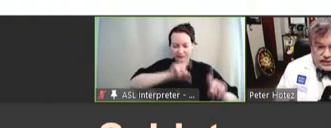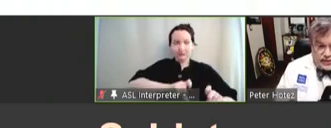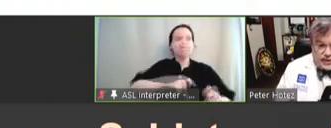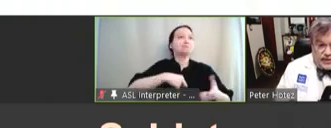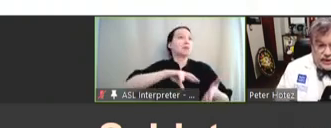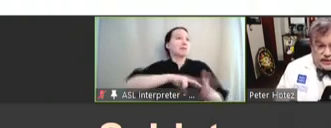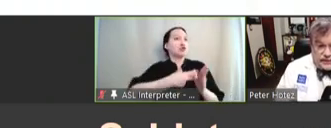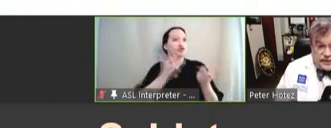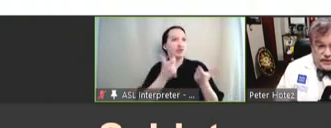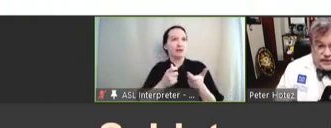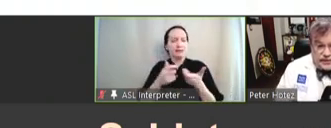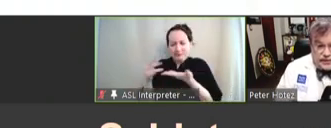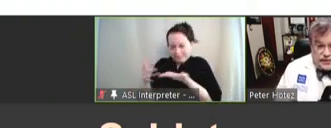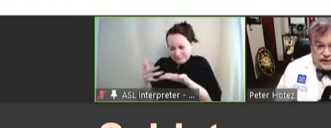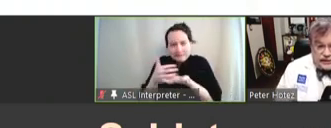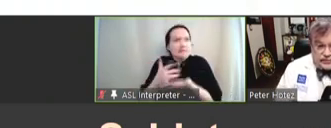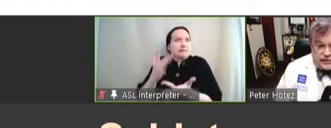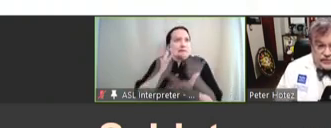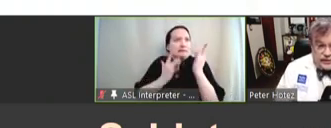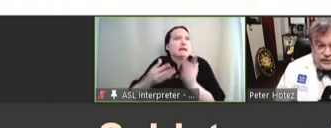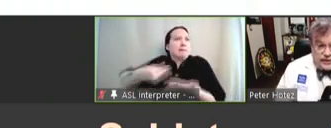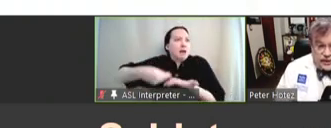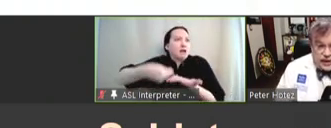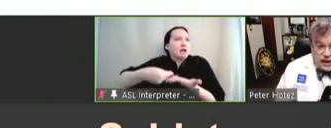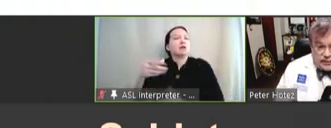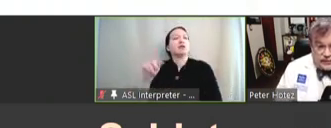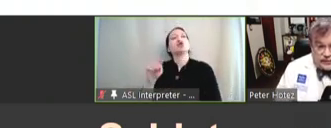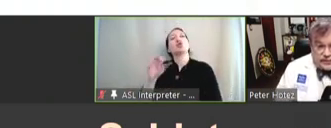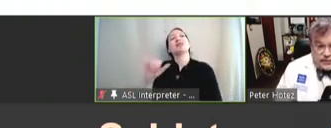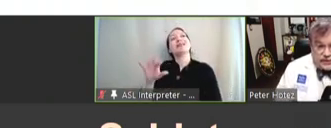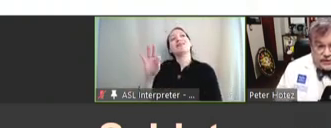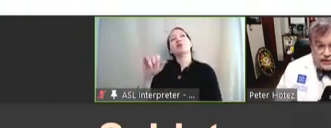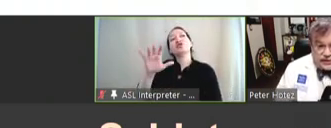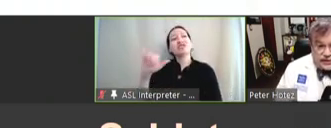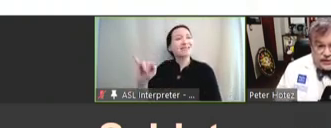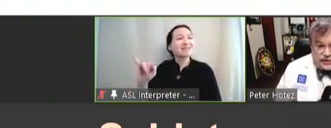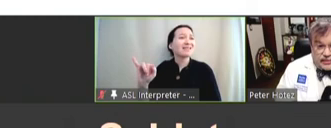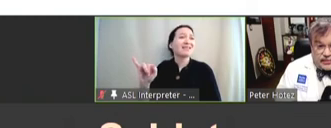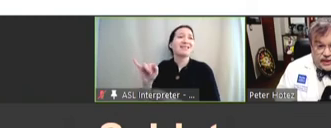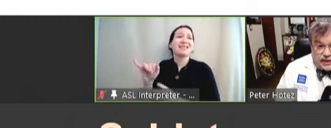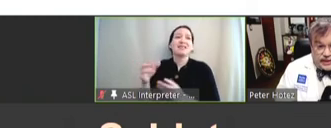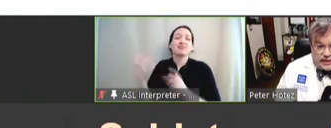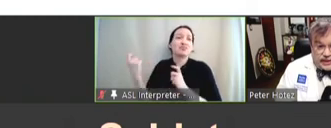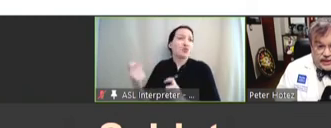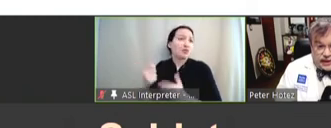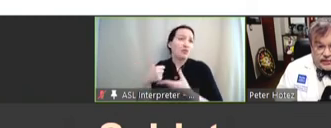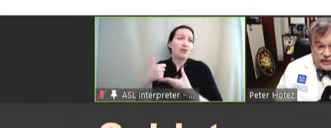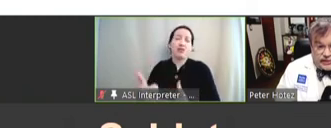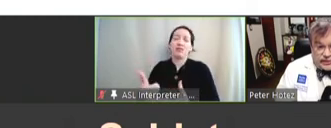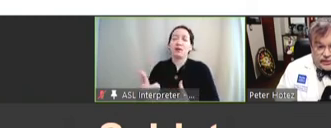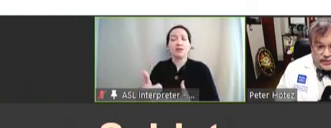to scrape together funds. Tony Fauci was very helpful for us in allowing us to work through